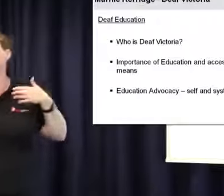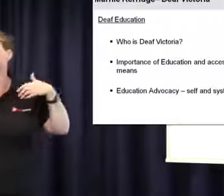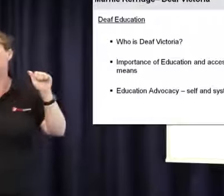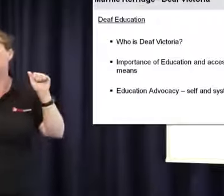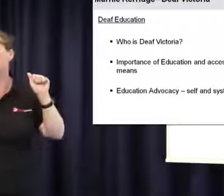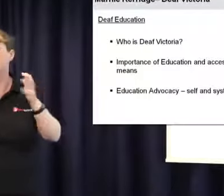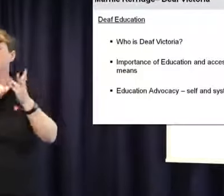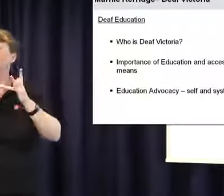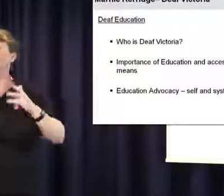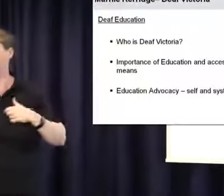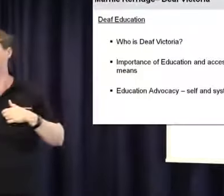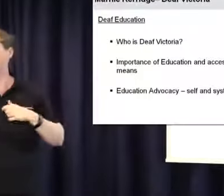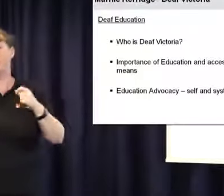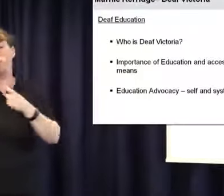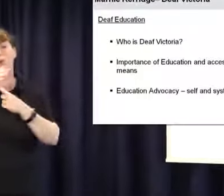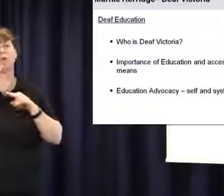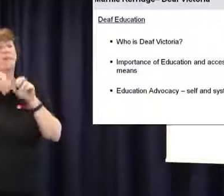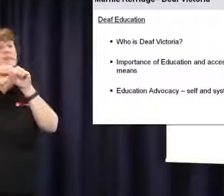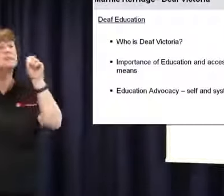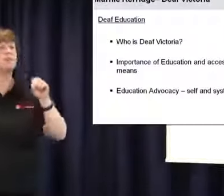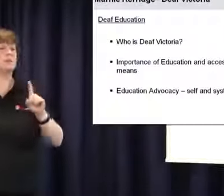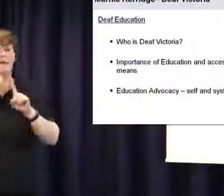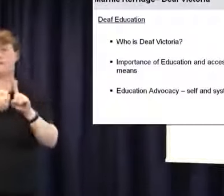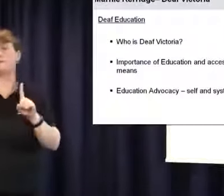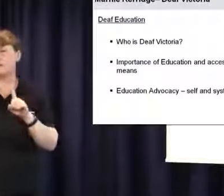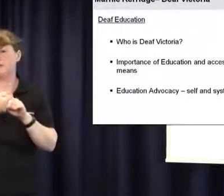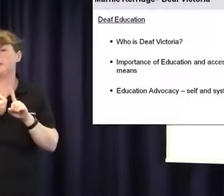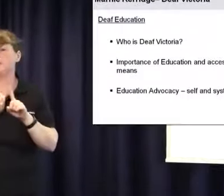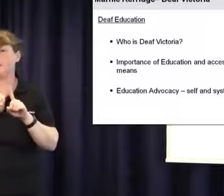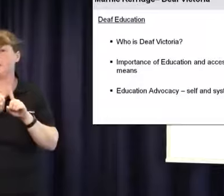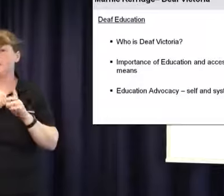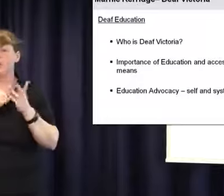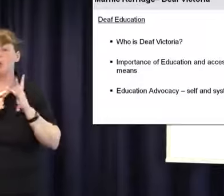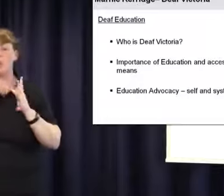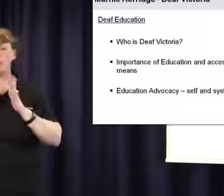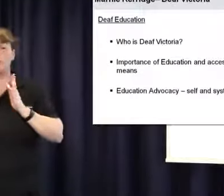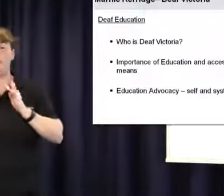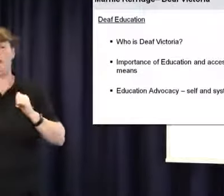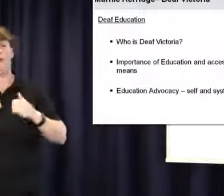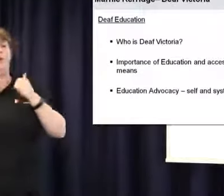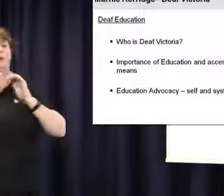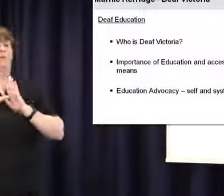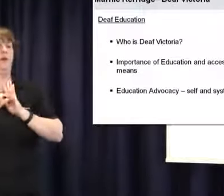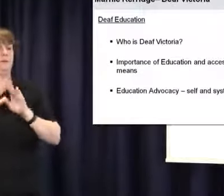a group and we do systemic advocacy, it is more effective for the wider community, the